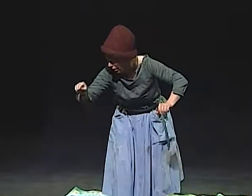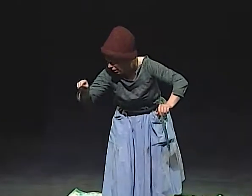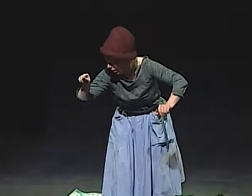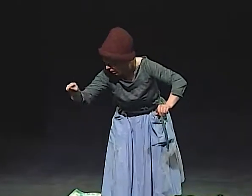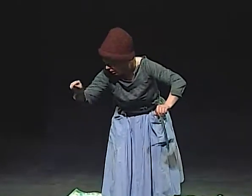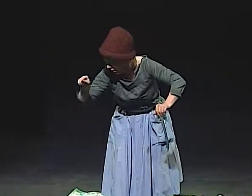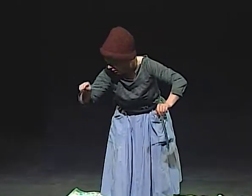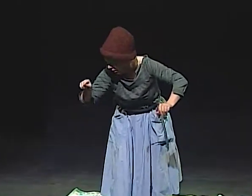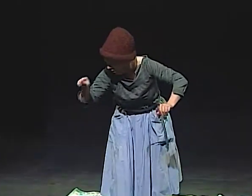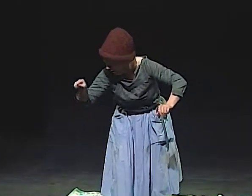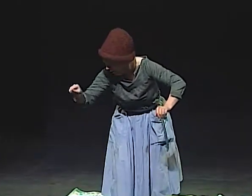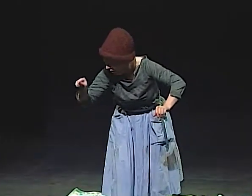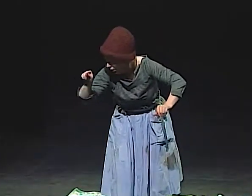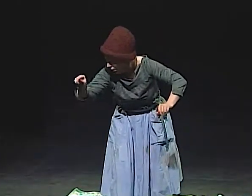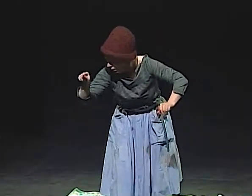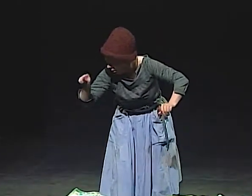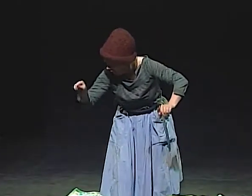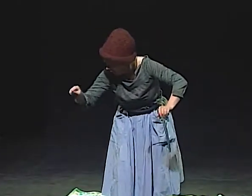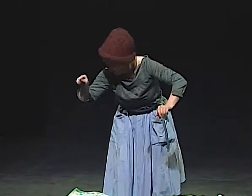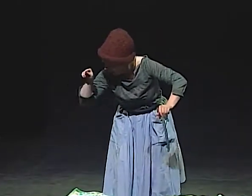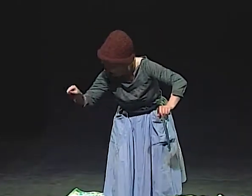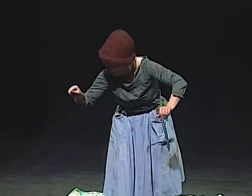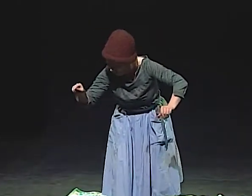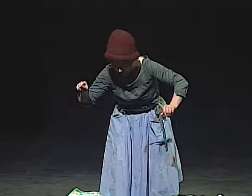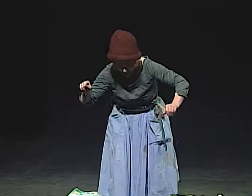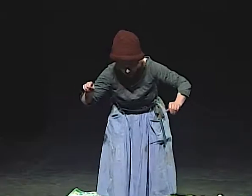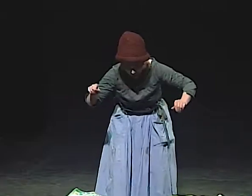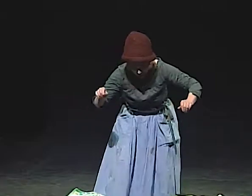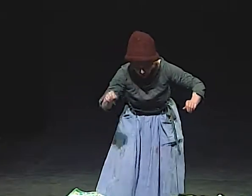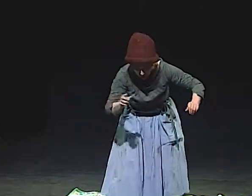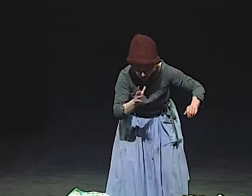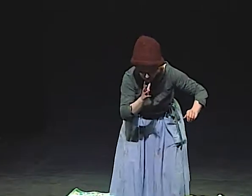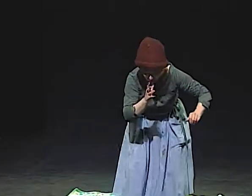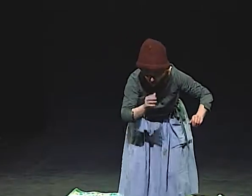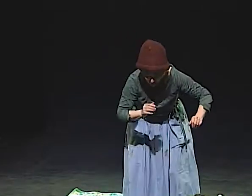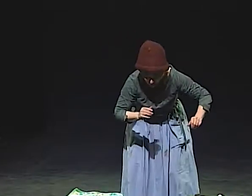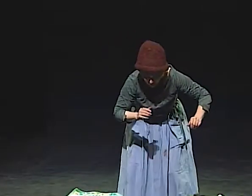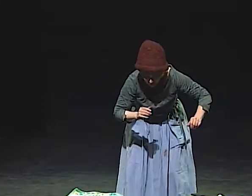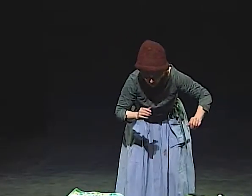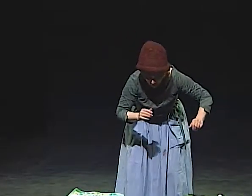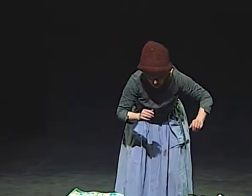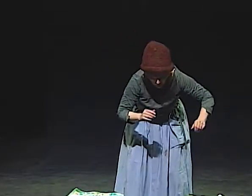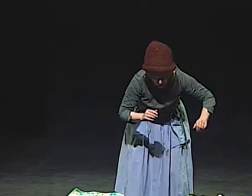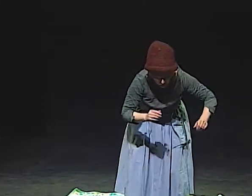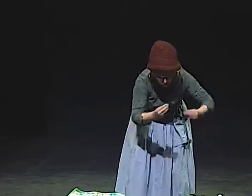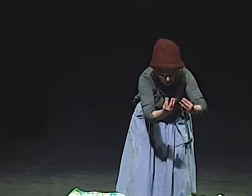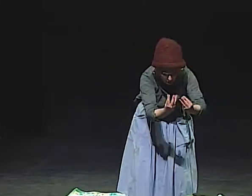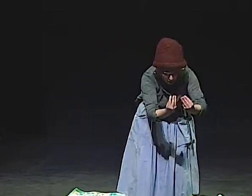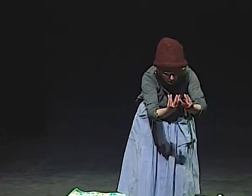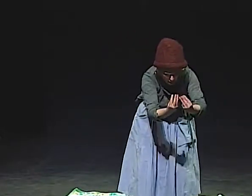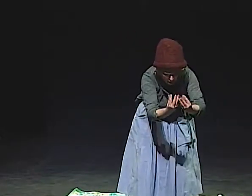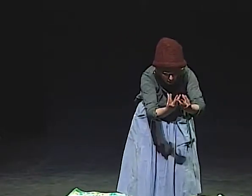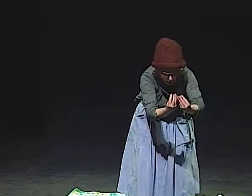AND DIALED IN THE NUMBER. "MOM? MOM?"